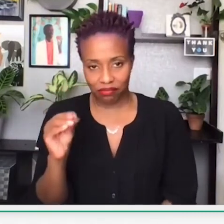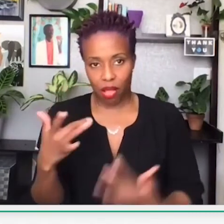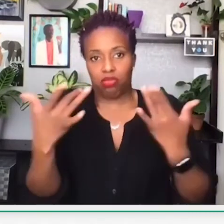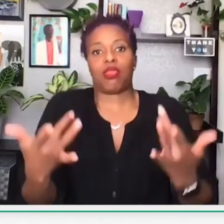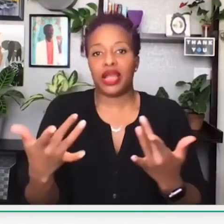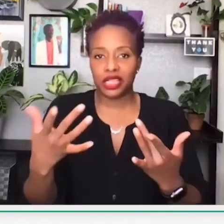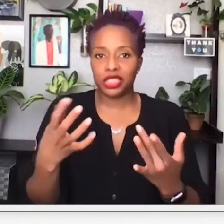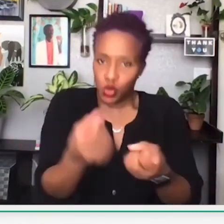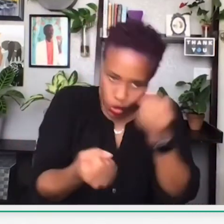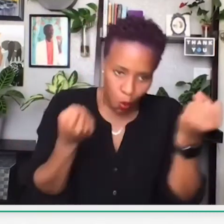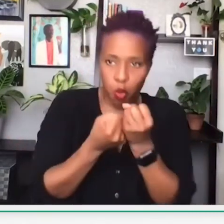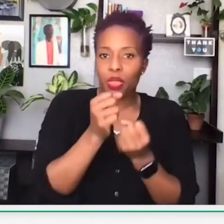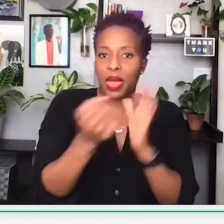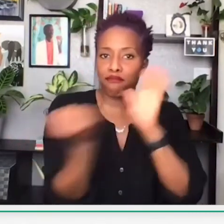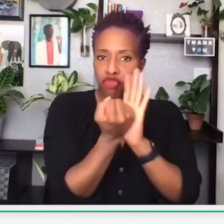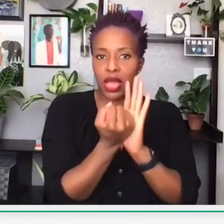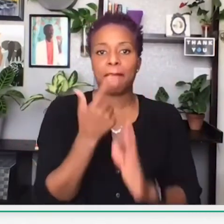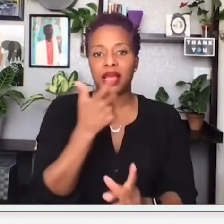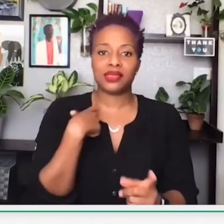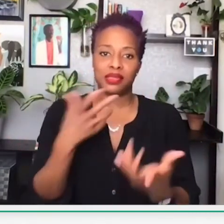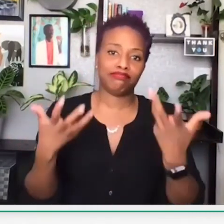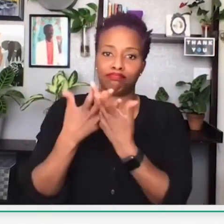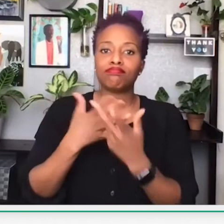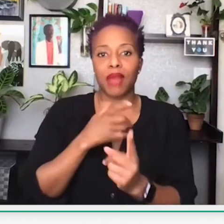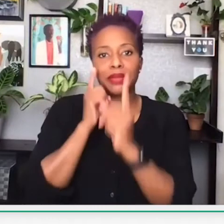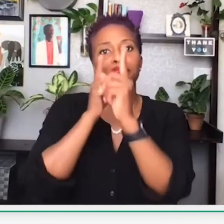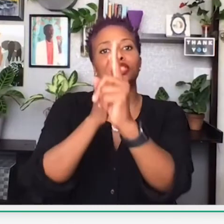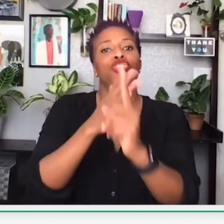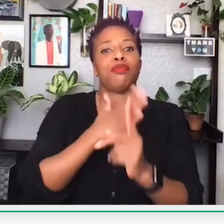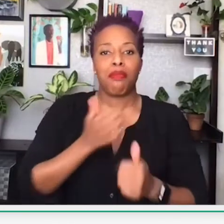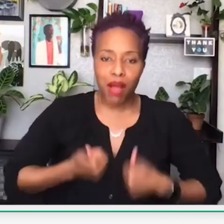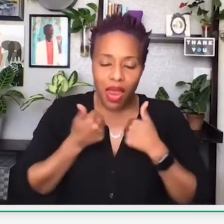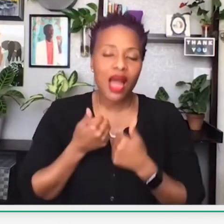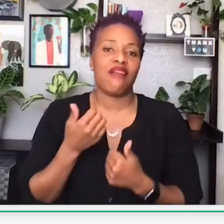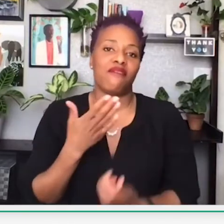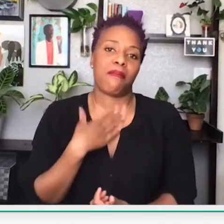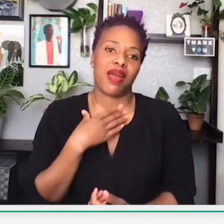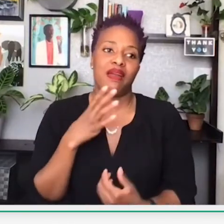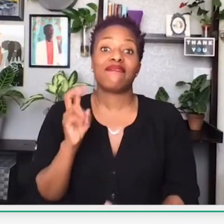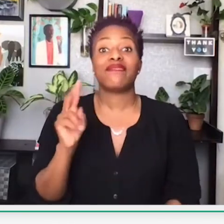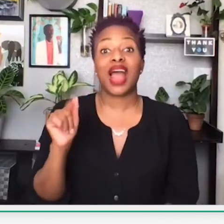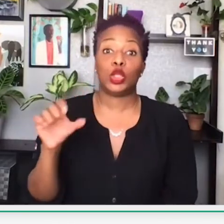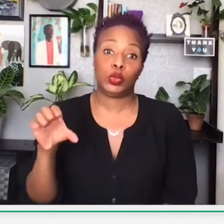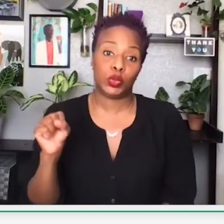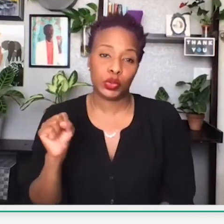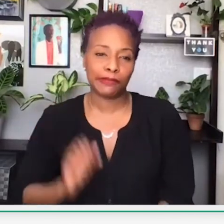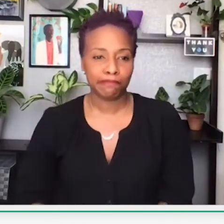purchasing from that company will more likely take place – at 37% percent.